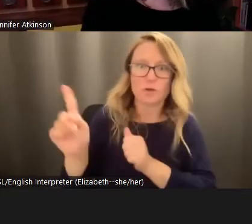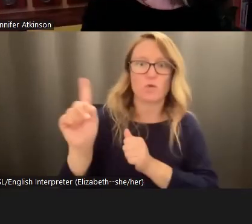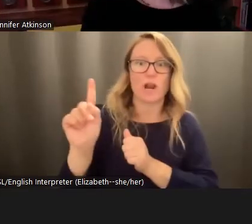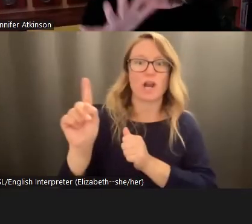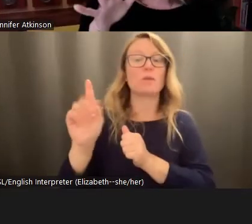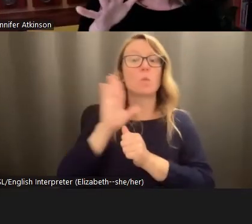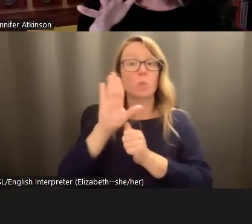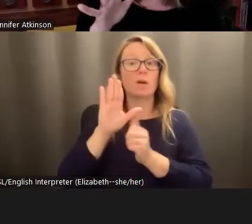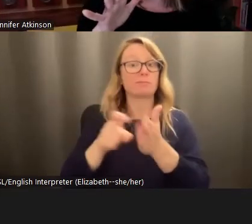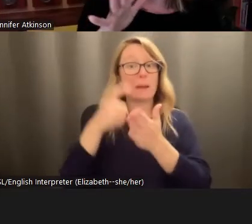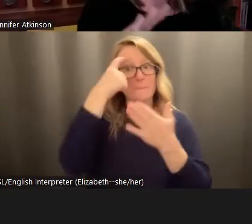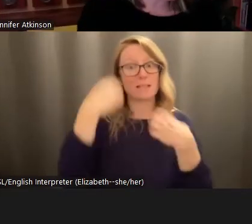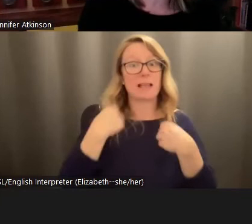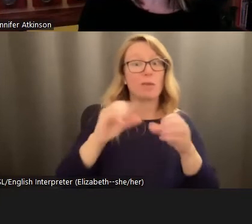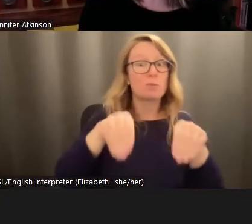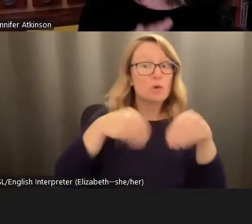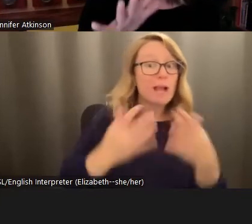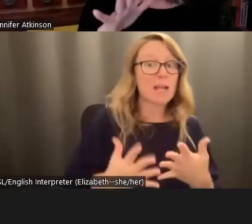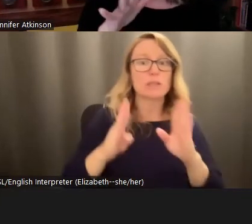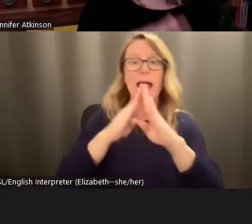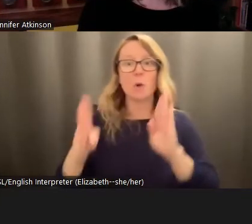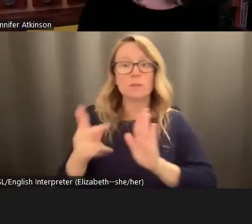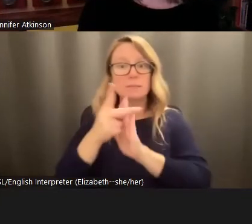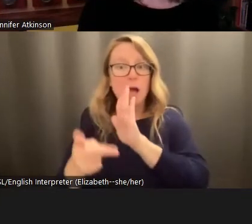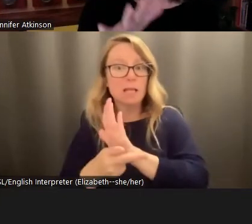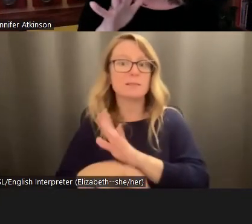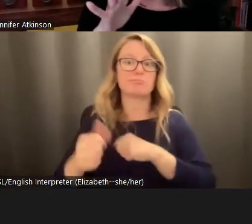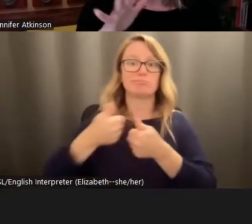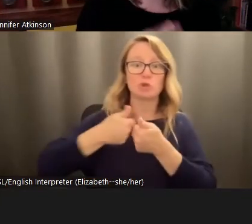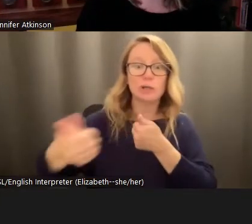health providers, housing policy, transportation, social